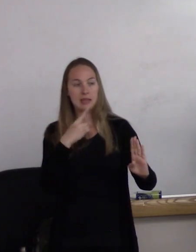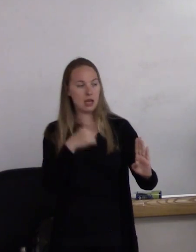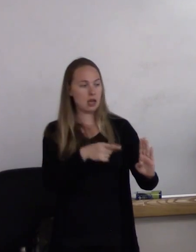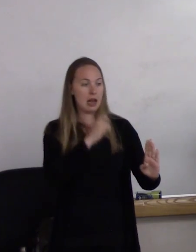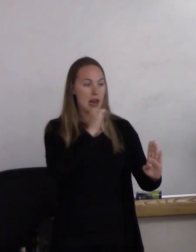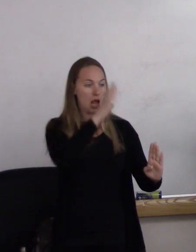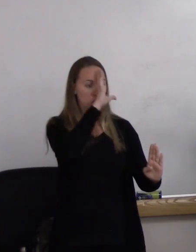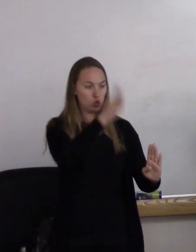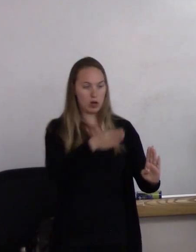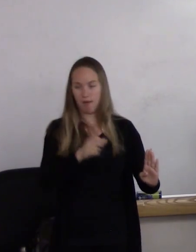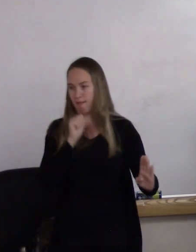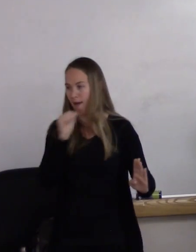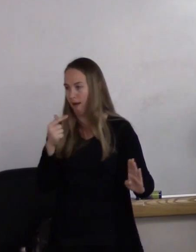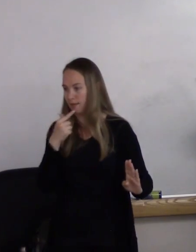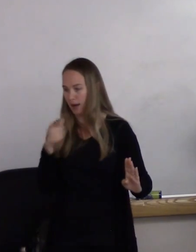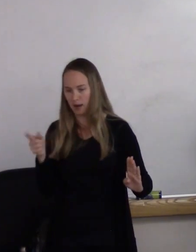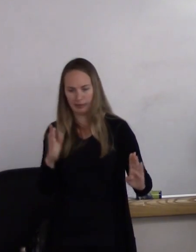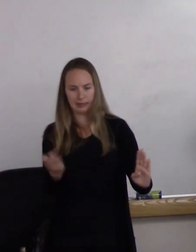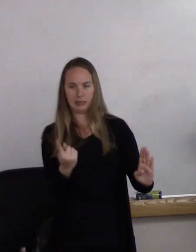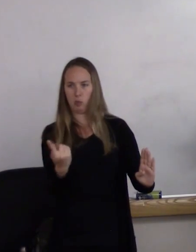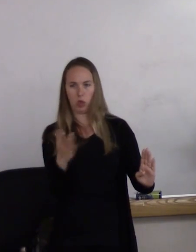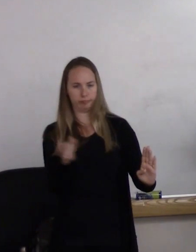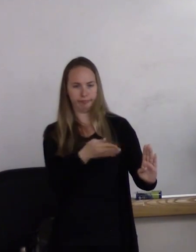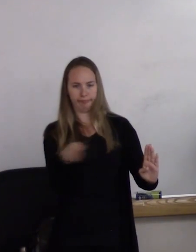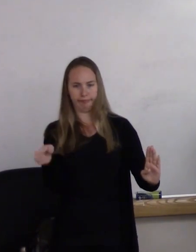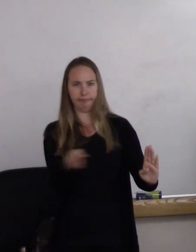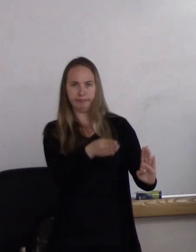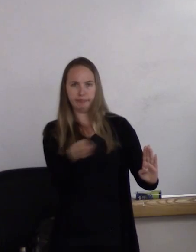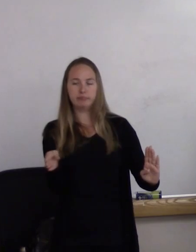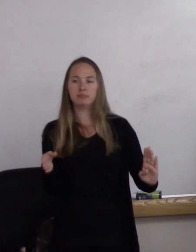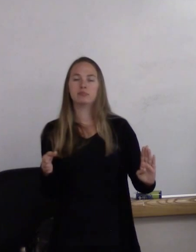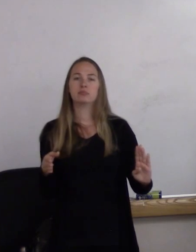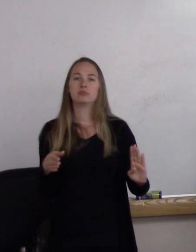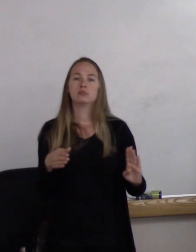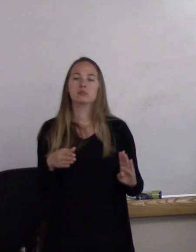"you're not gay; you fall somewhere on this spectrum."